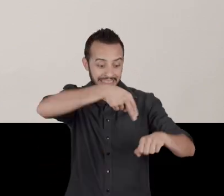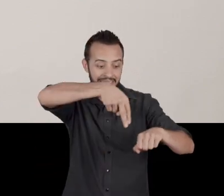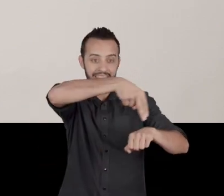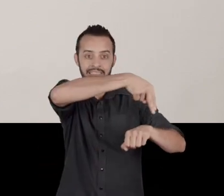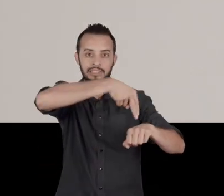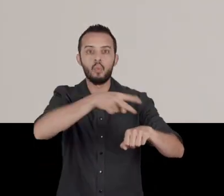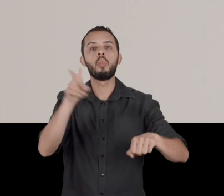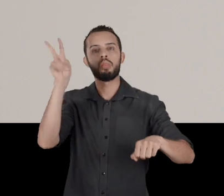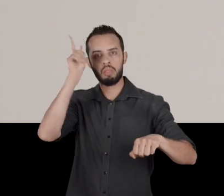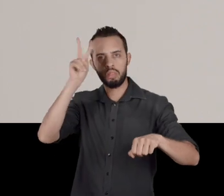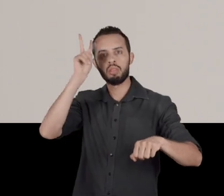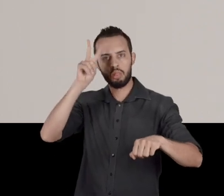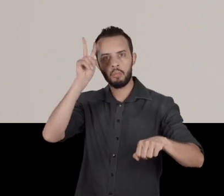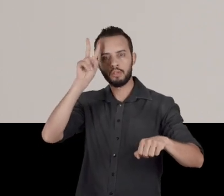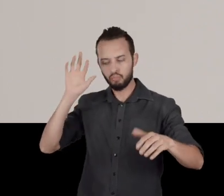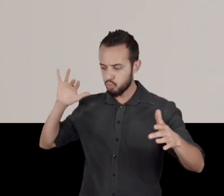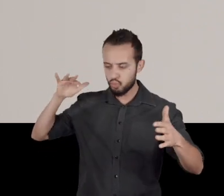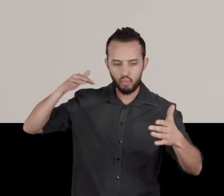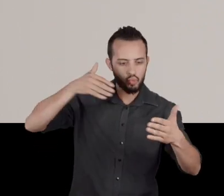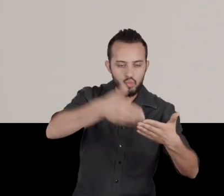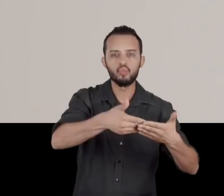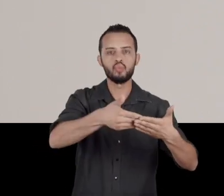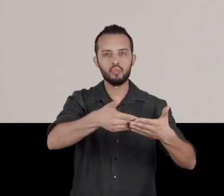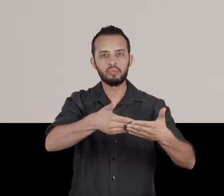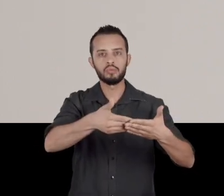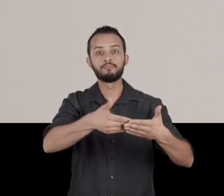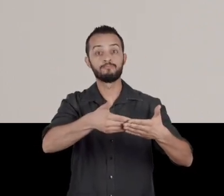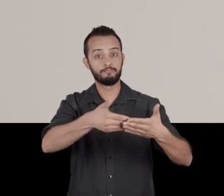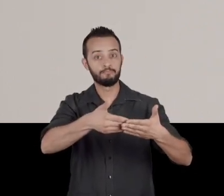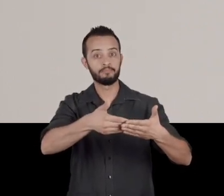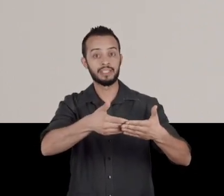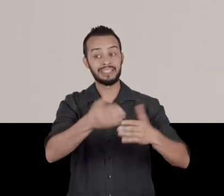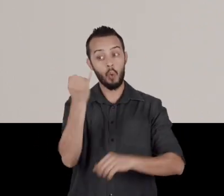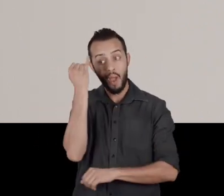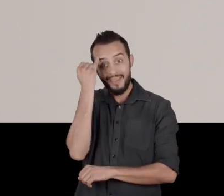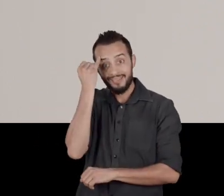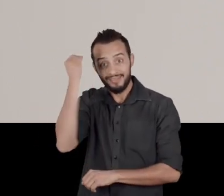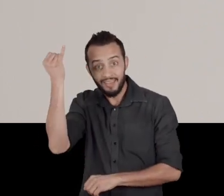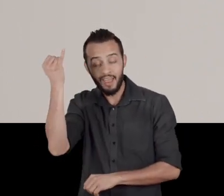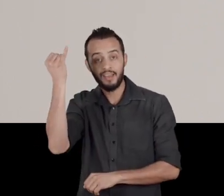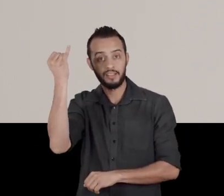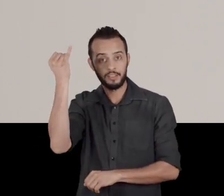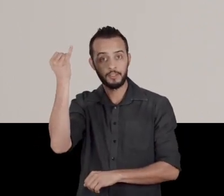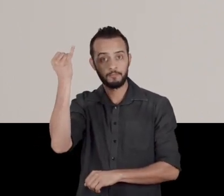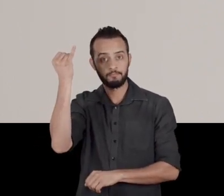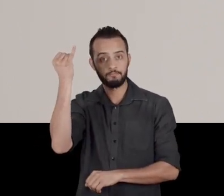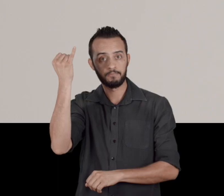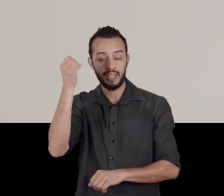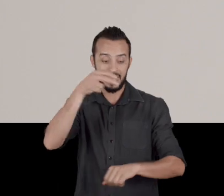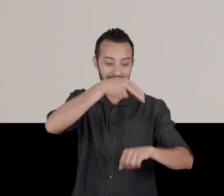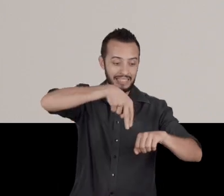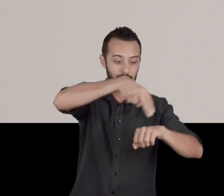A nation has a history, and it's history itself, of this idea, and the history of nations,